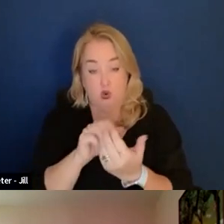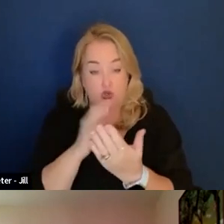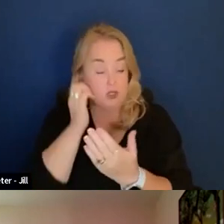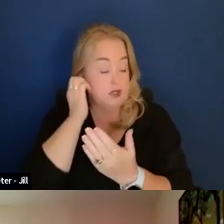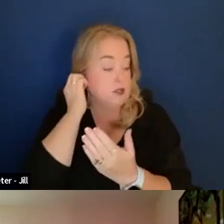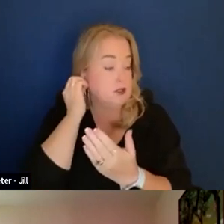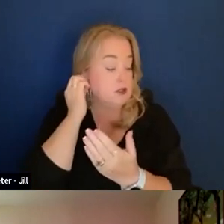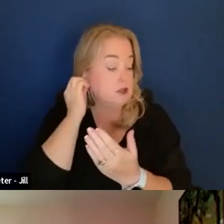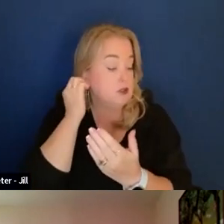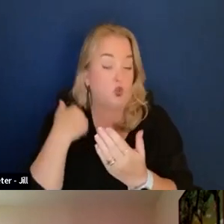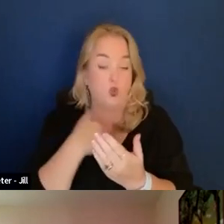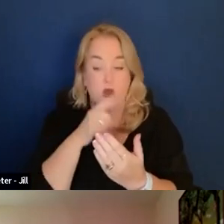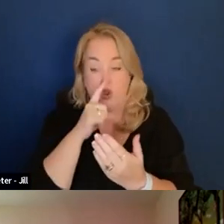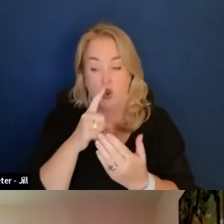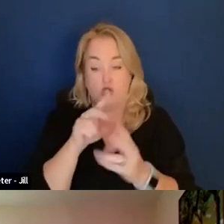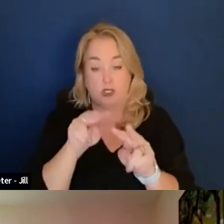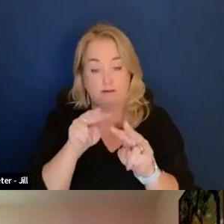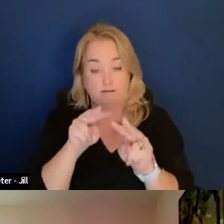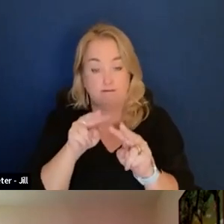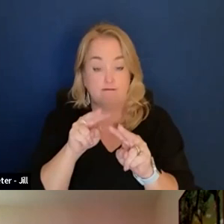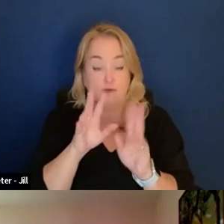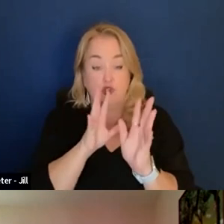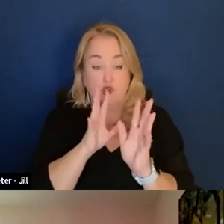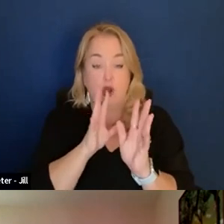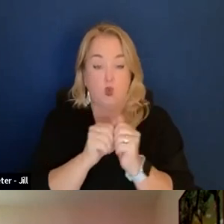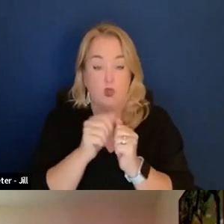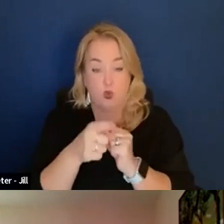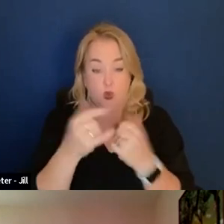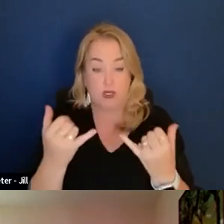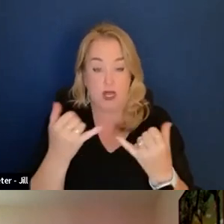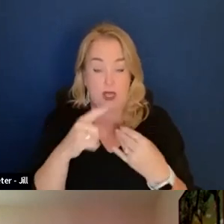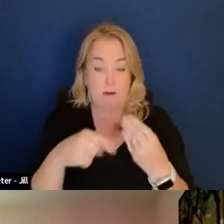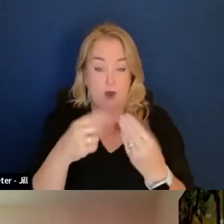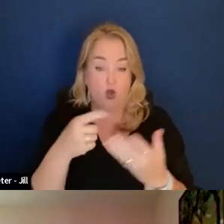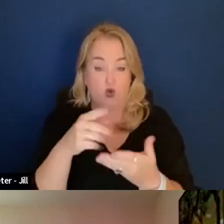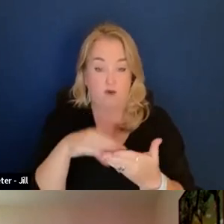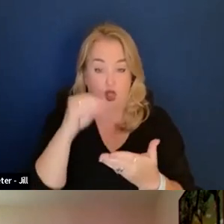And we are just really eager to talk with you today about what you have learned. So welcome!